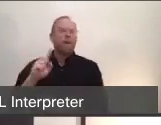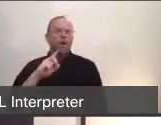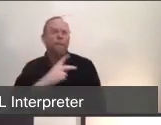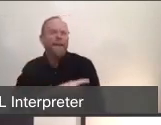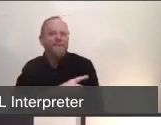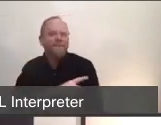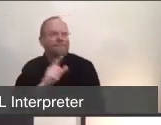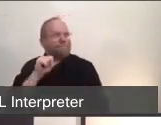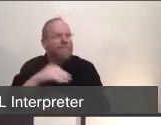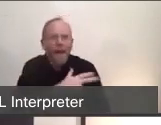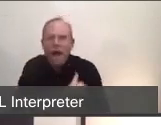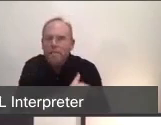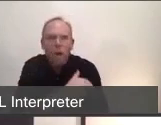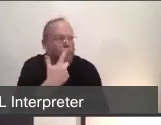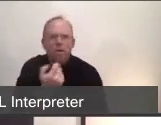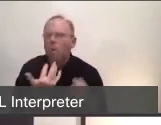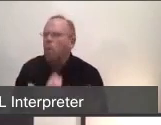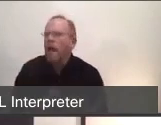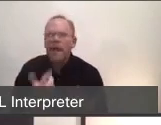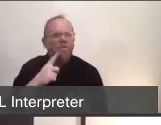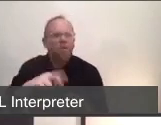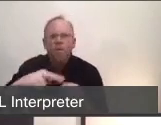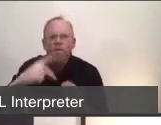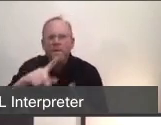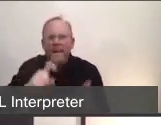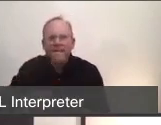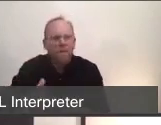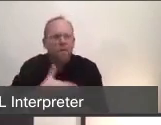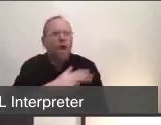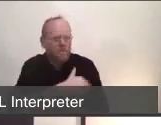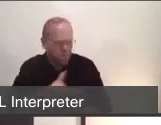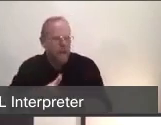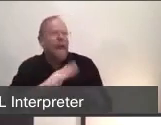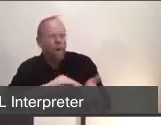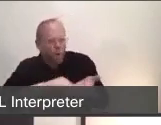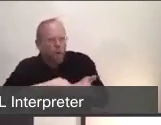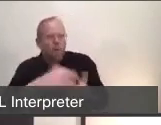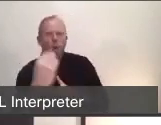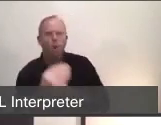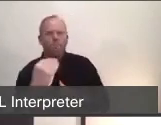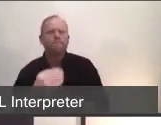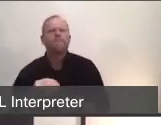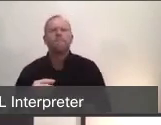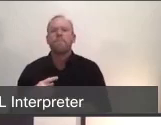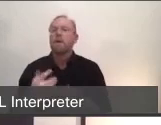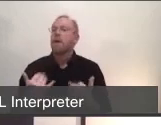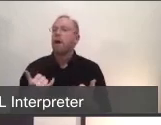because they're waiting for a test before they get released. So we've really seen a flattening of the hospitalizations